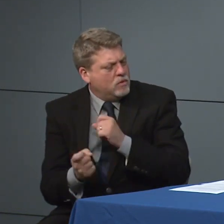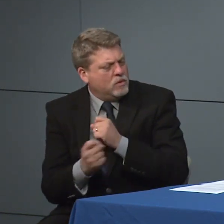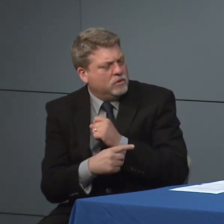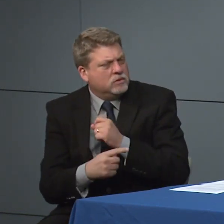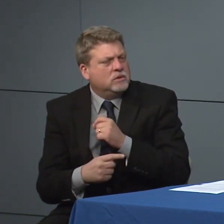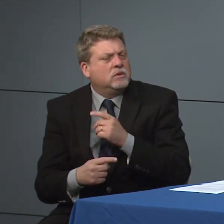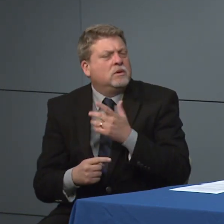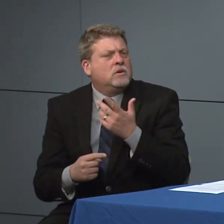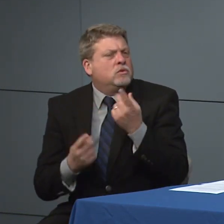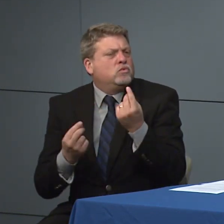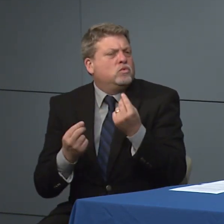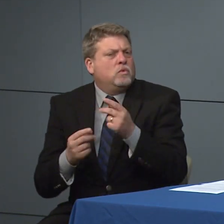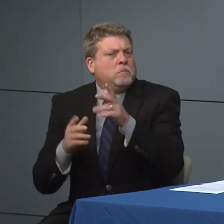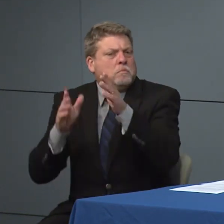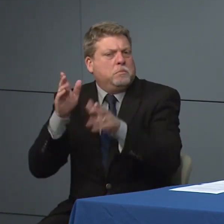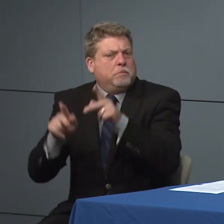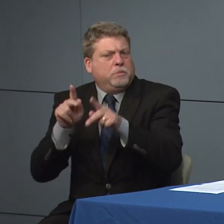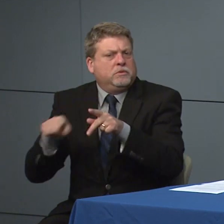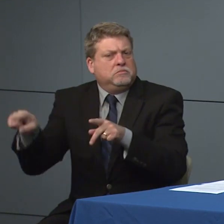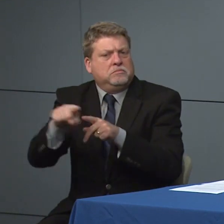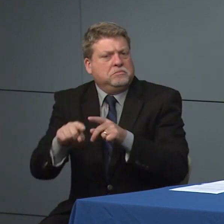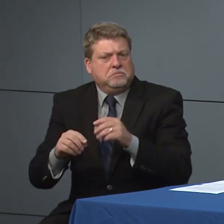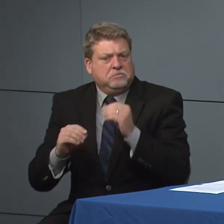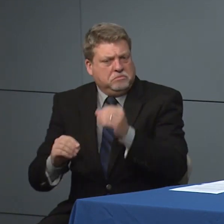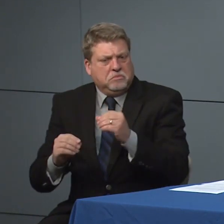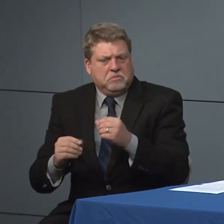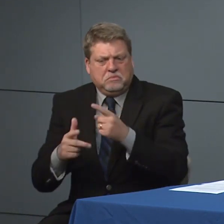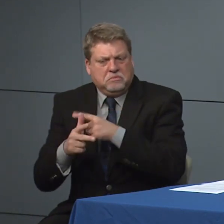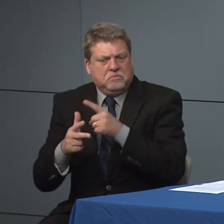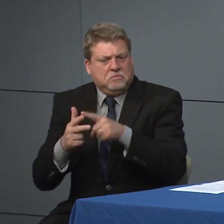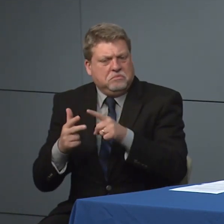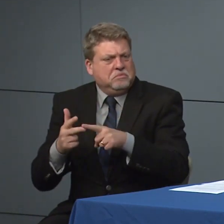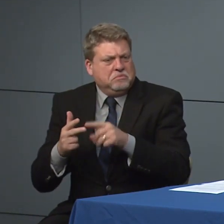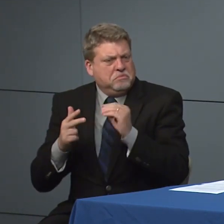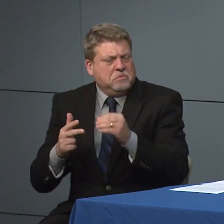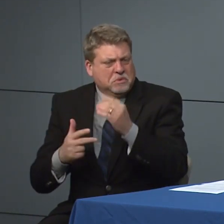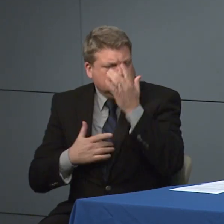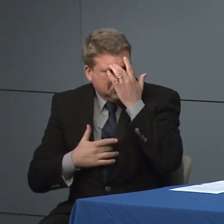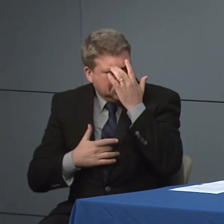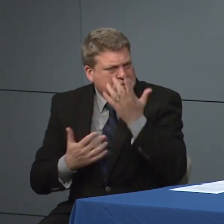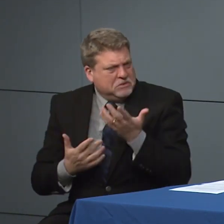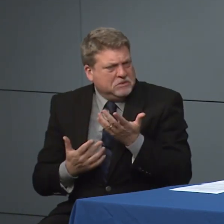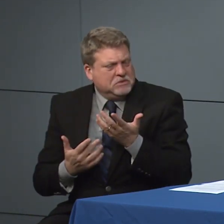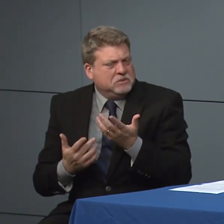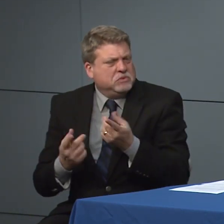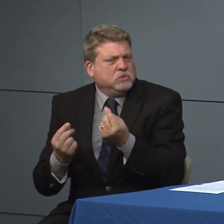showing symptoms. The guidance for being tested is that is for some